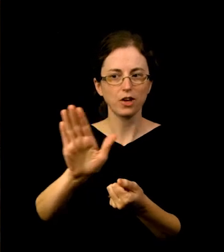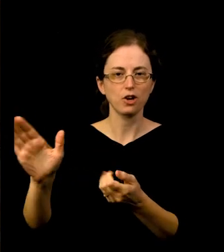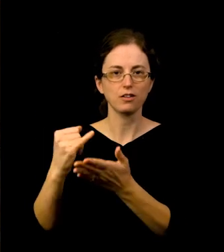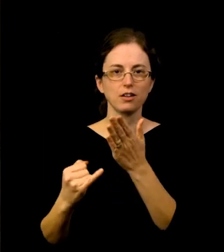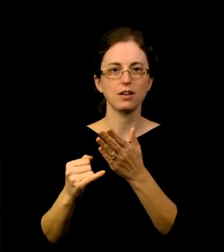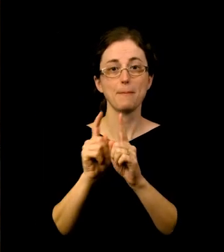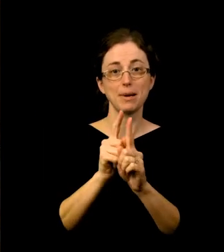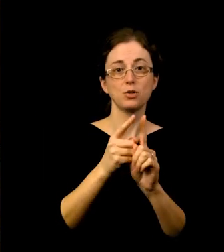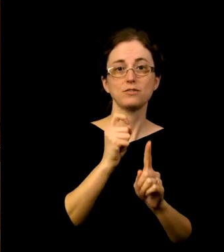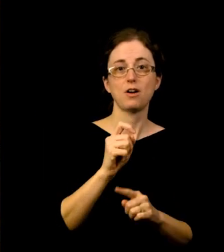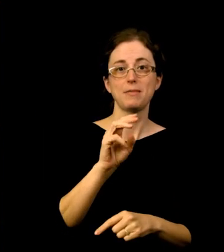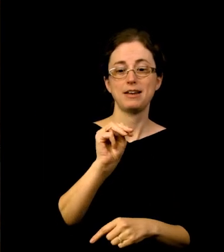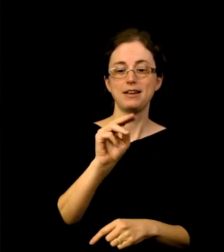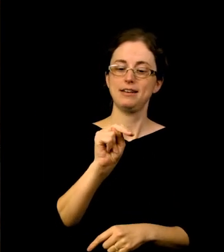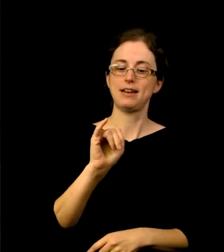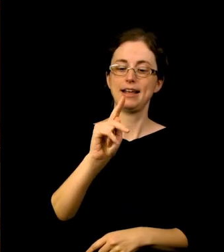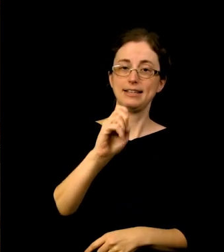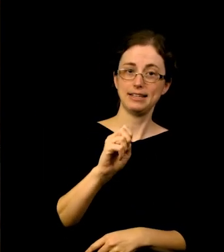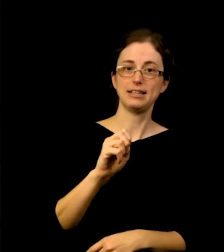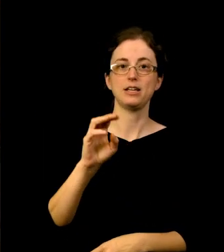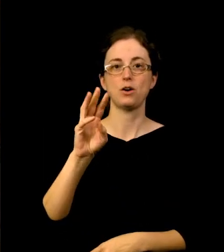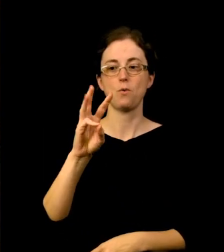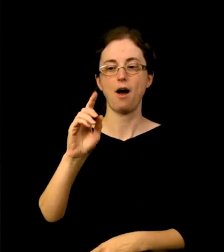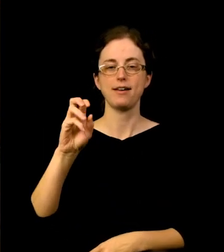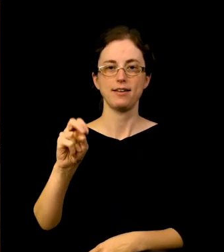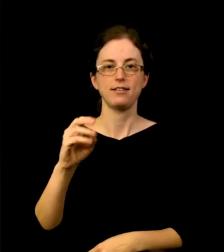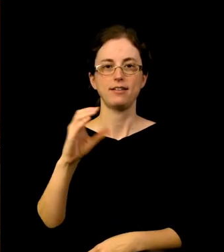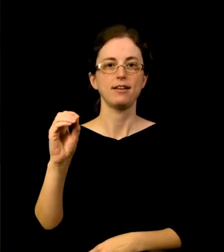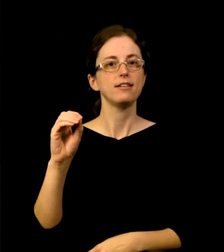the Venice Biennale, as well as well known directors and producers are all participating.